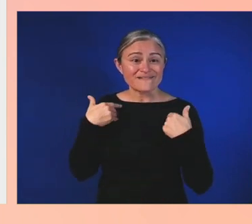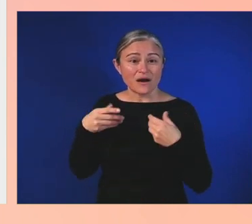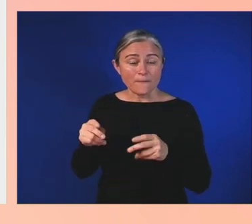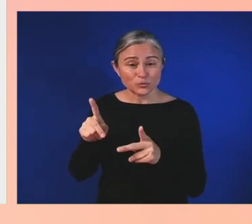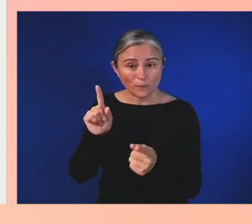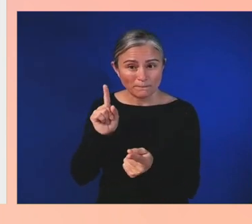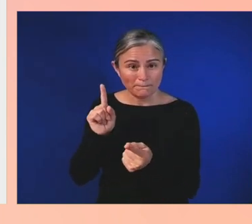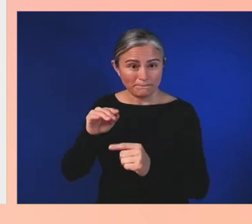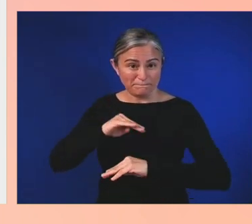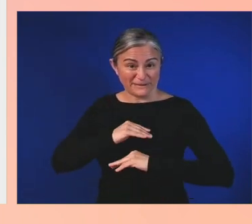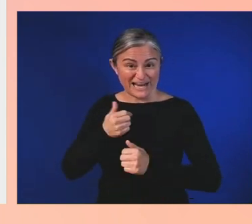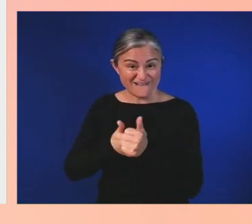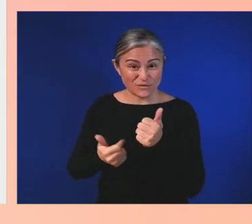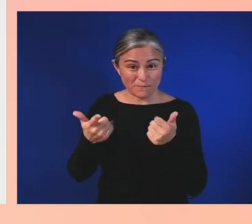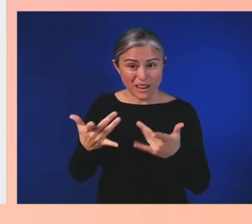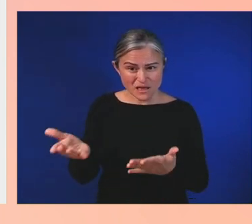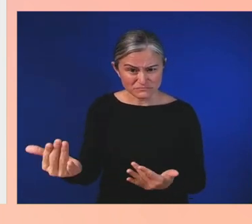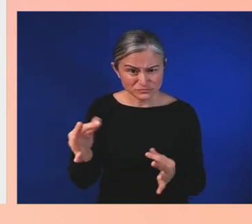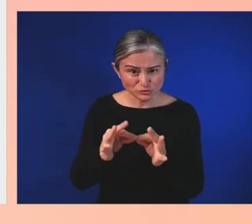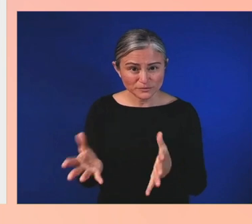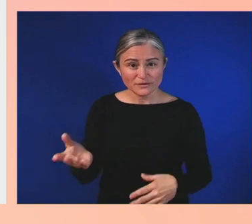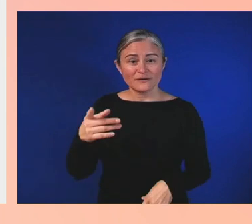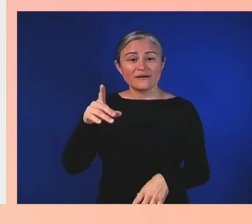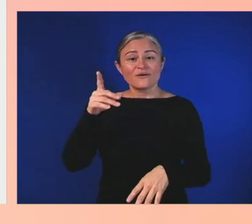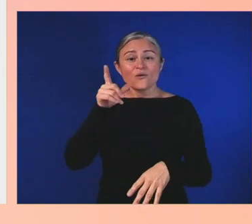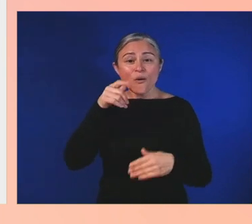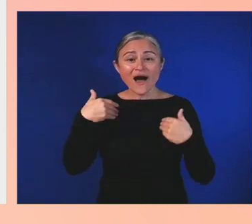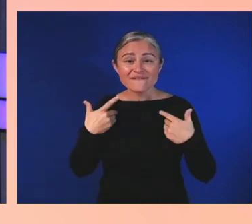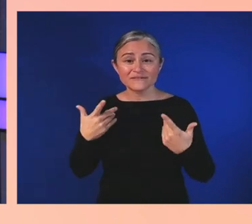the same mindset of making gaming fun for everyone.